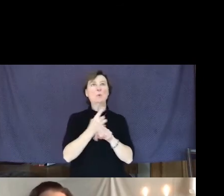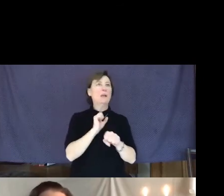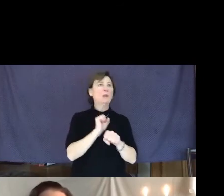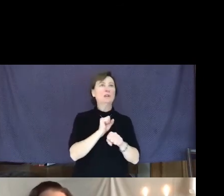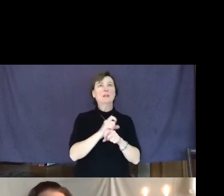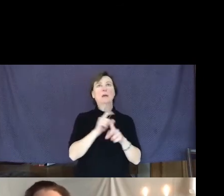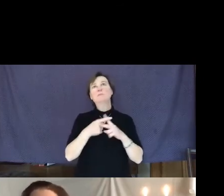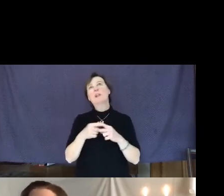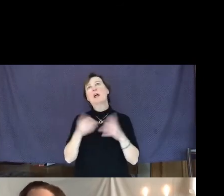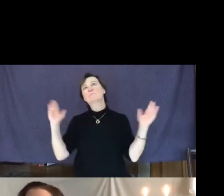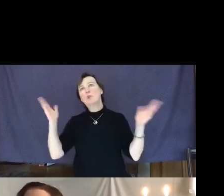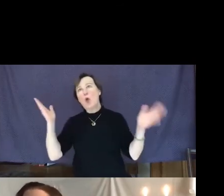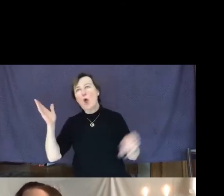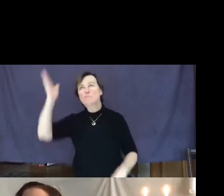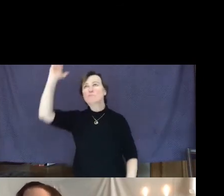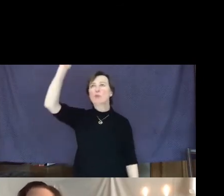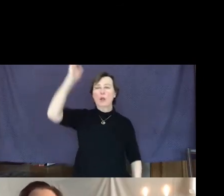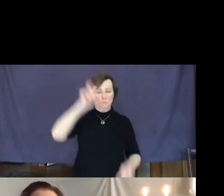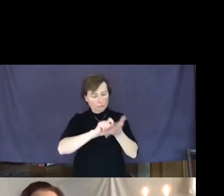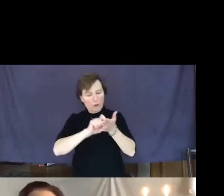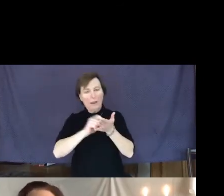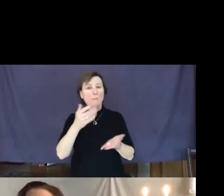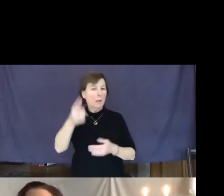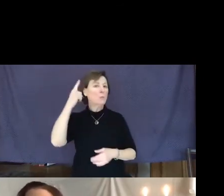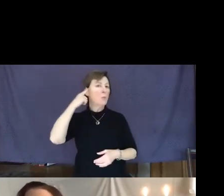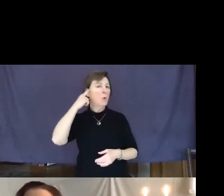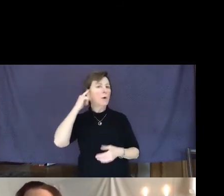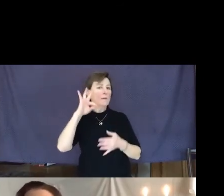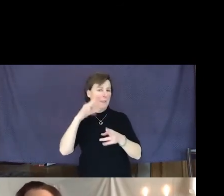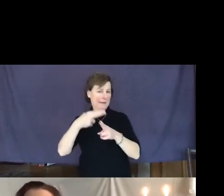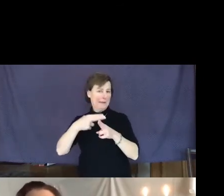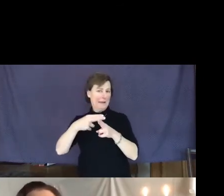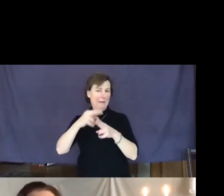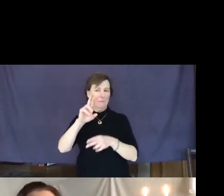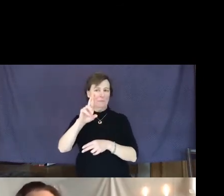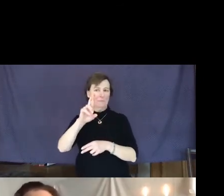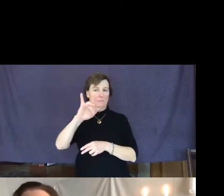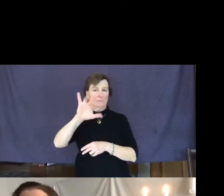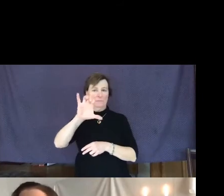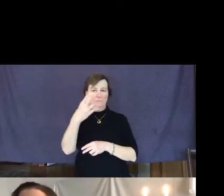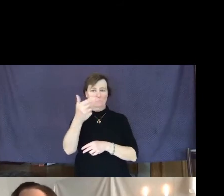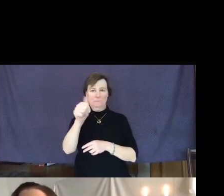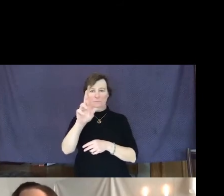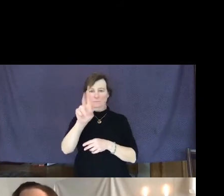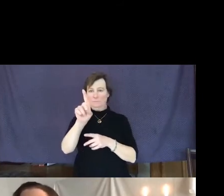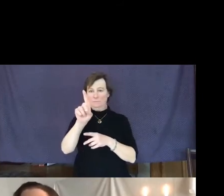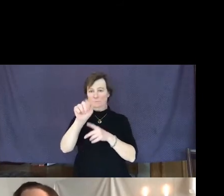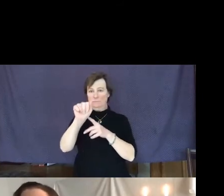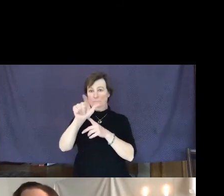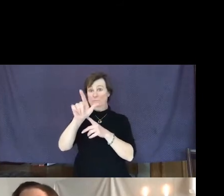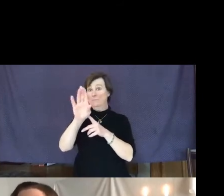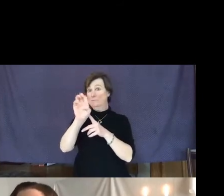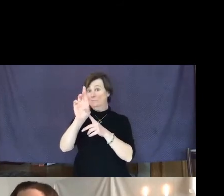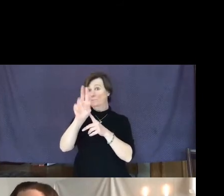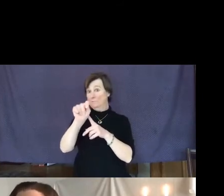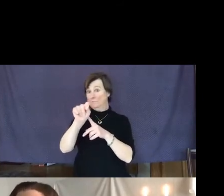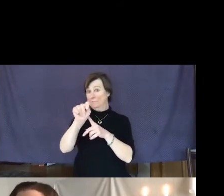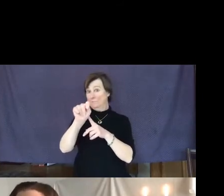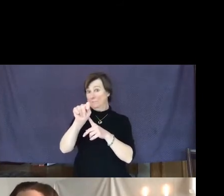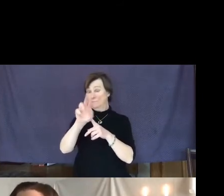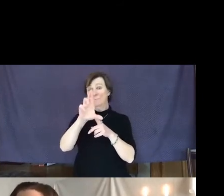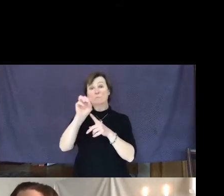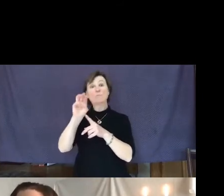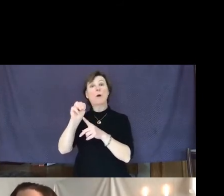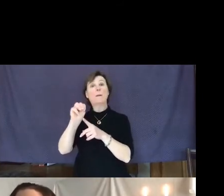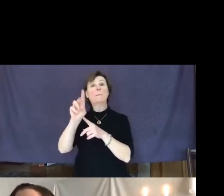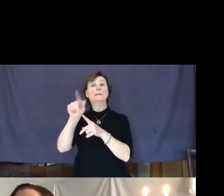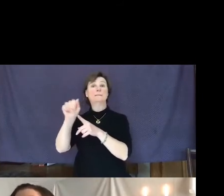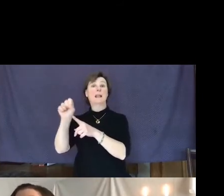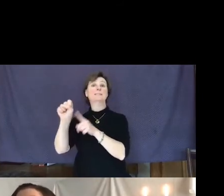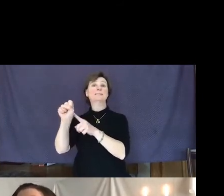and writing. You may have heard of him, Richard Albert, otherwise known as Ram Dass.